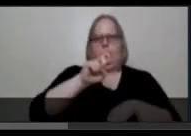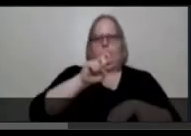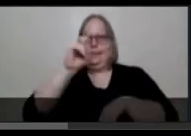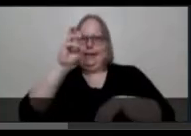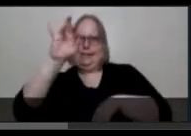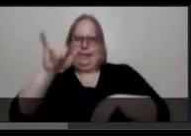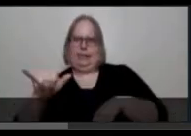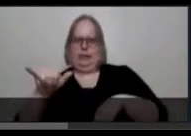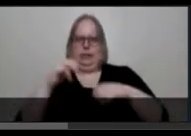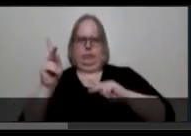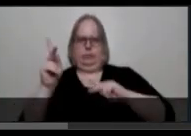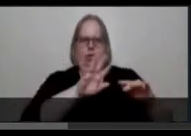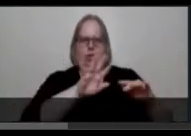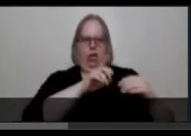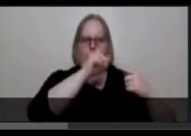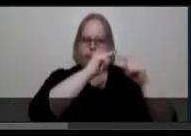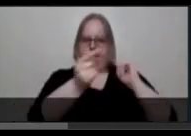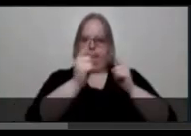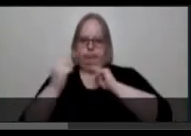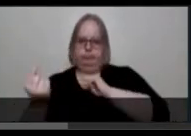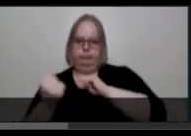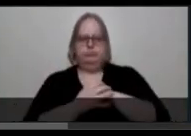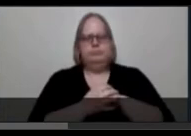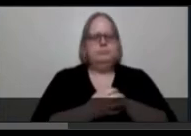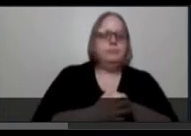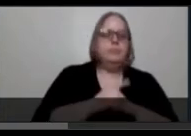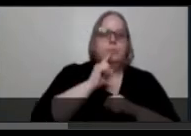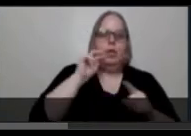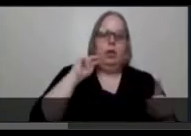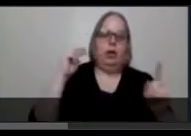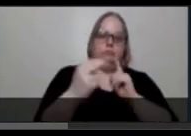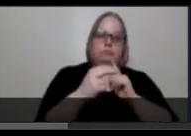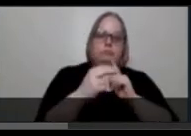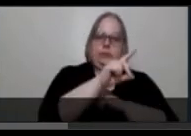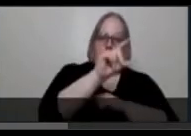a vision of beauty and sexuality inclusive of all bodies and communities.